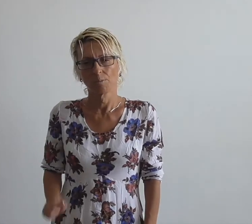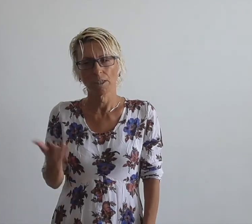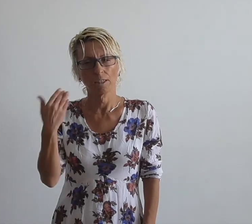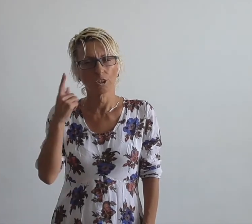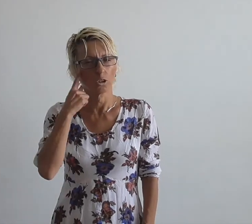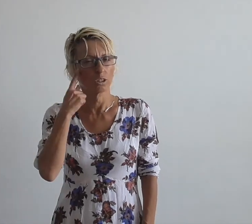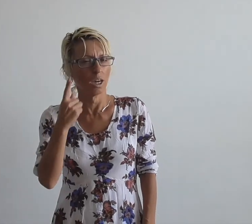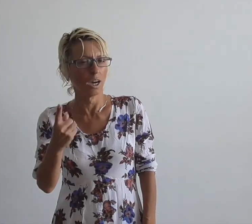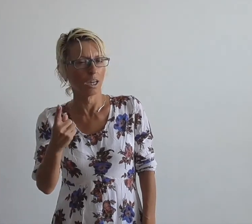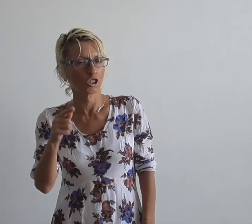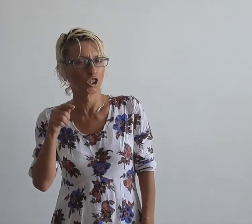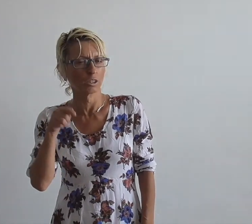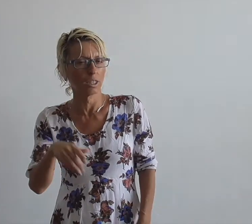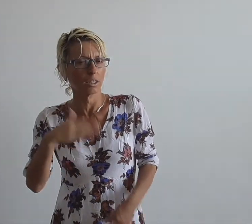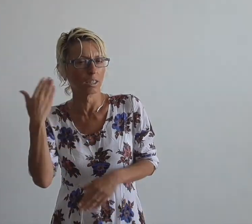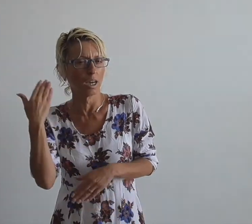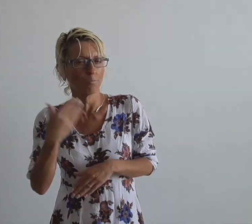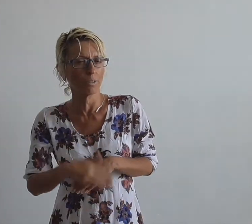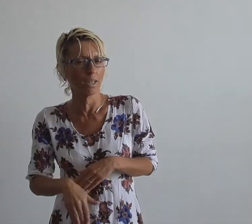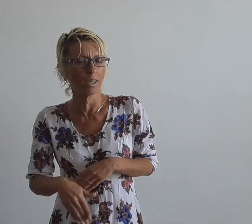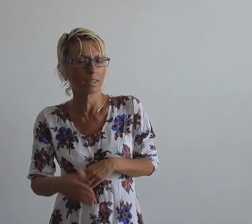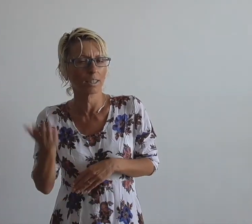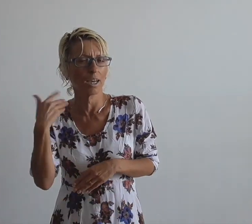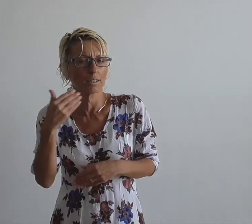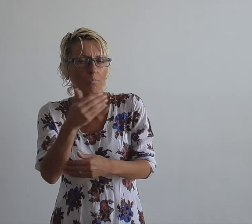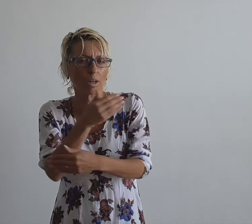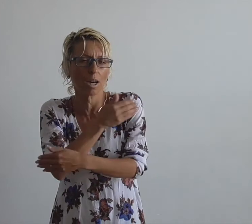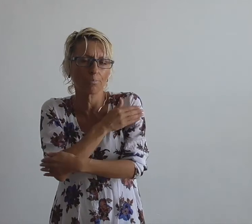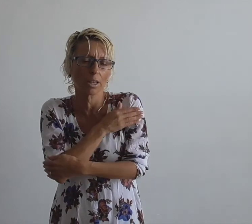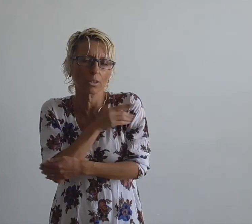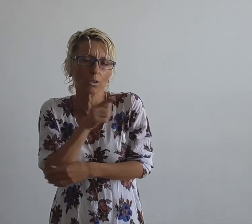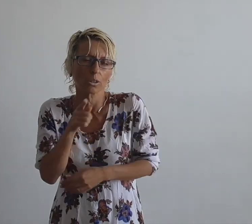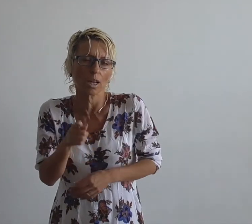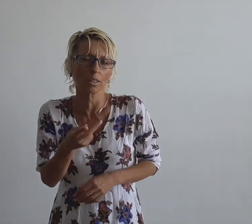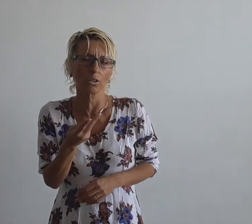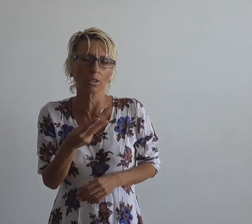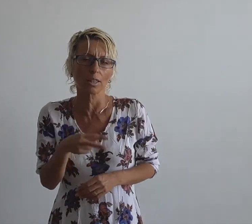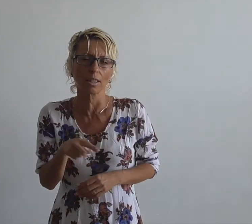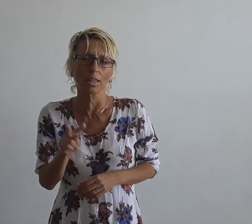If I had known that it would end I would have hugged you more